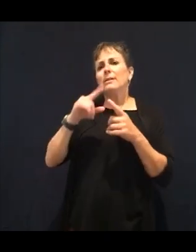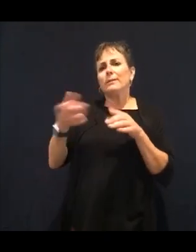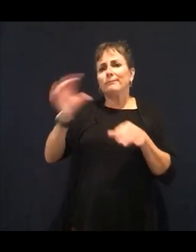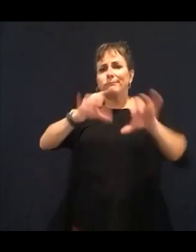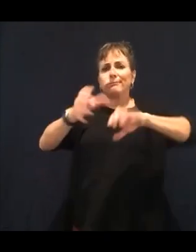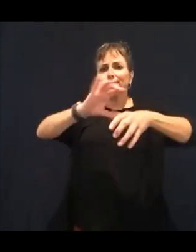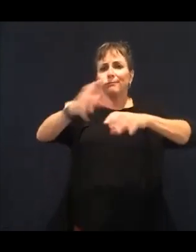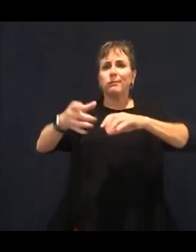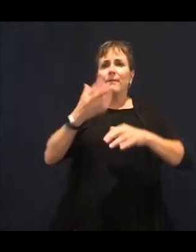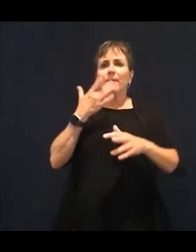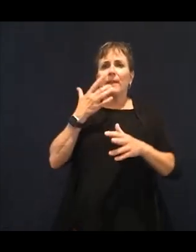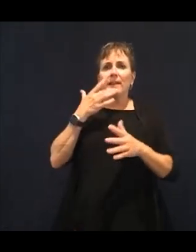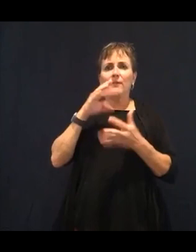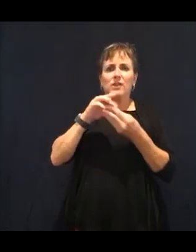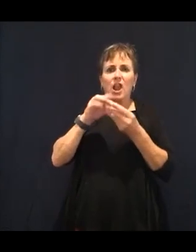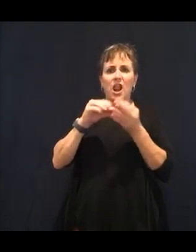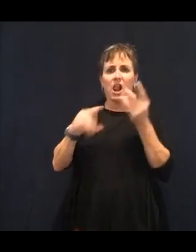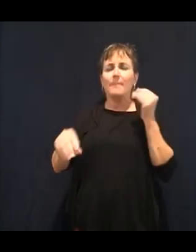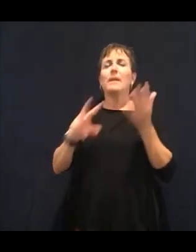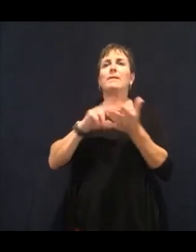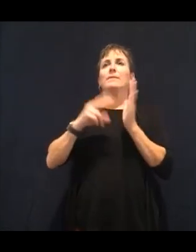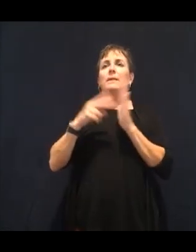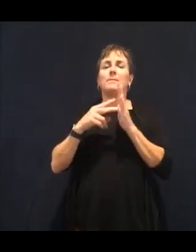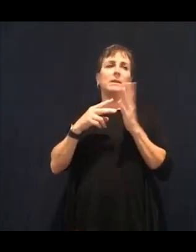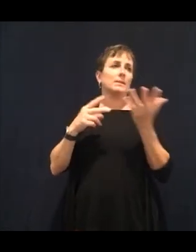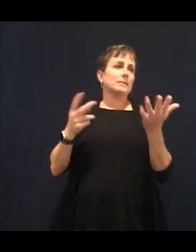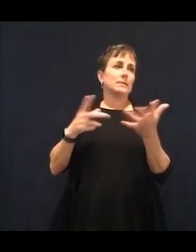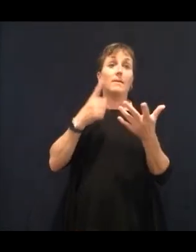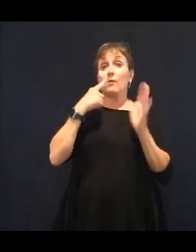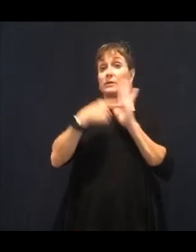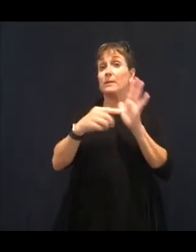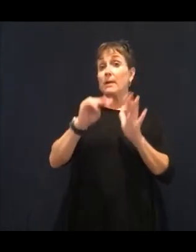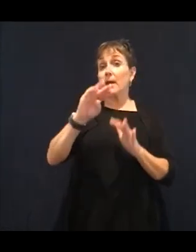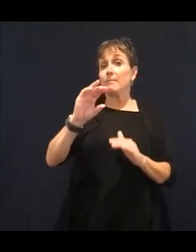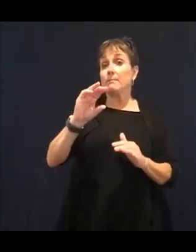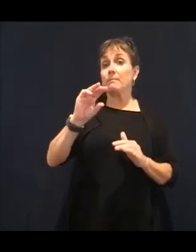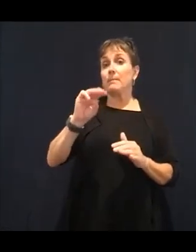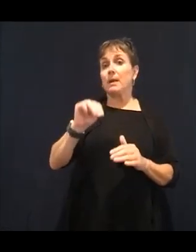that deplete and cause acid in our body. The things that cause our bodies